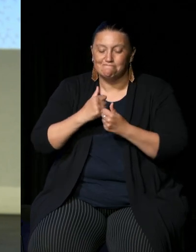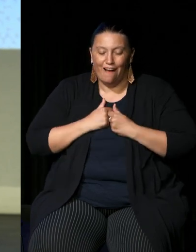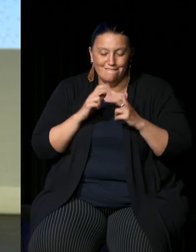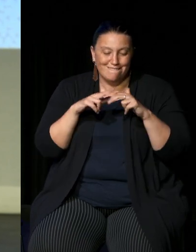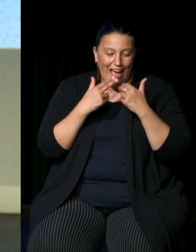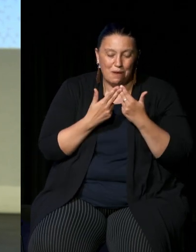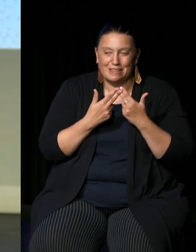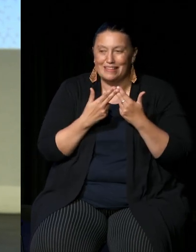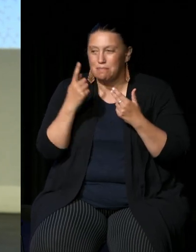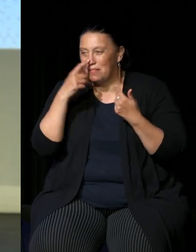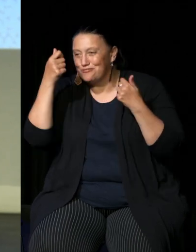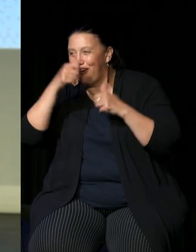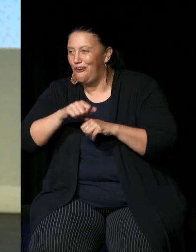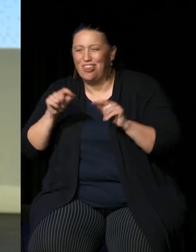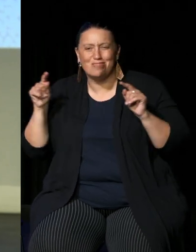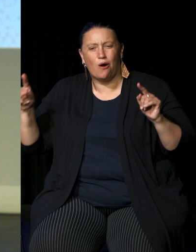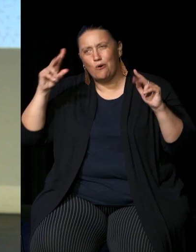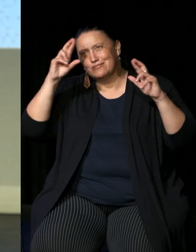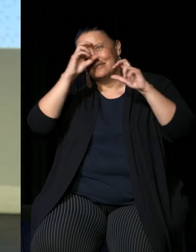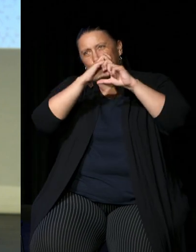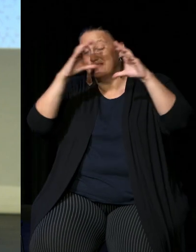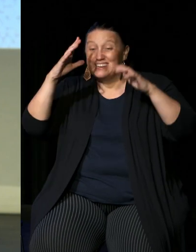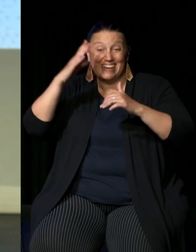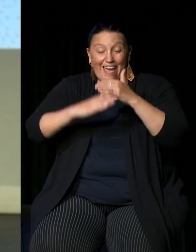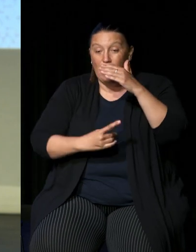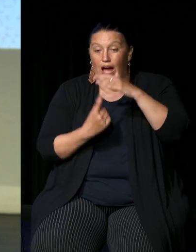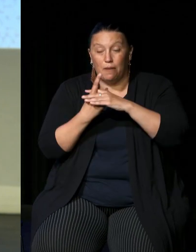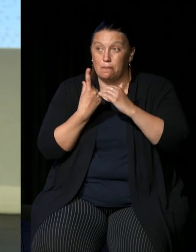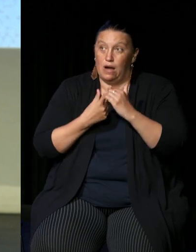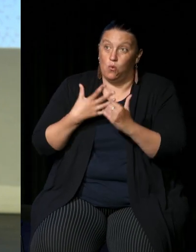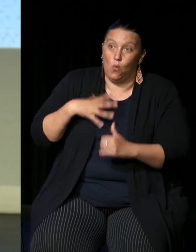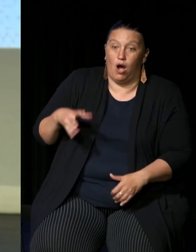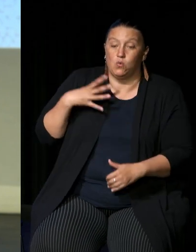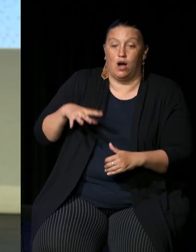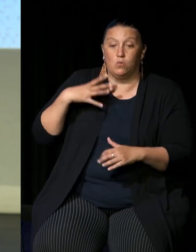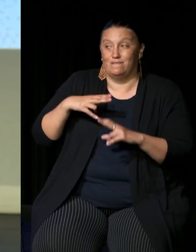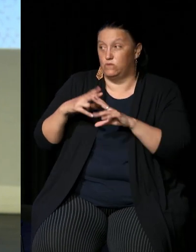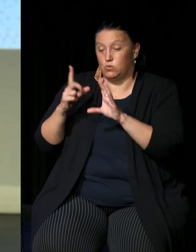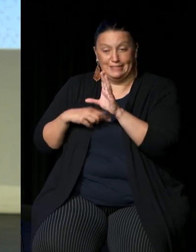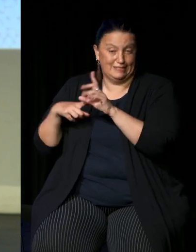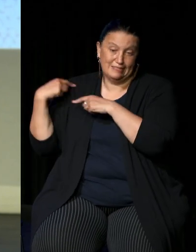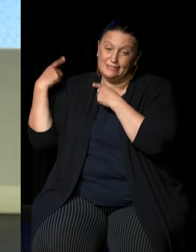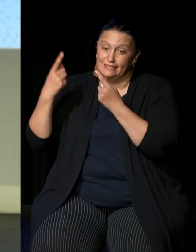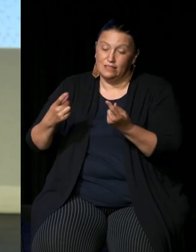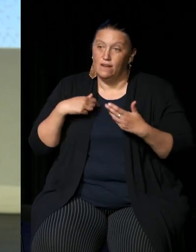you know that these aspirations have not yet been realized and weren't so I feel like you know the